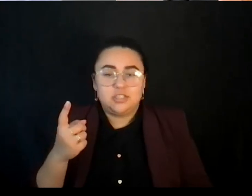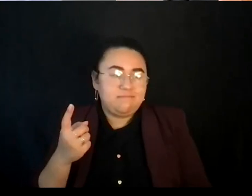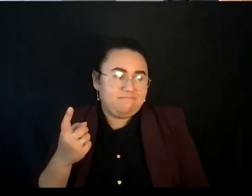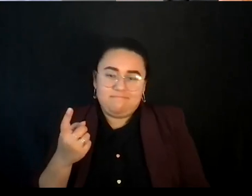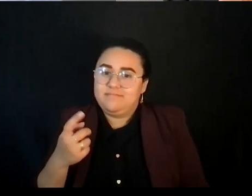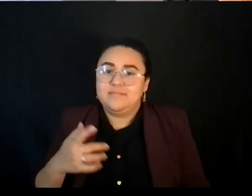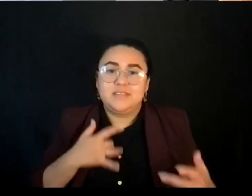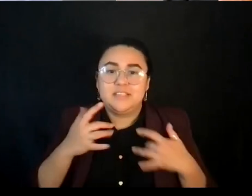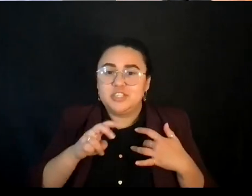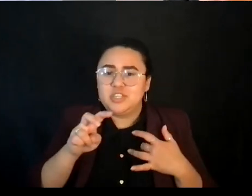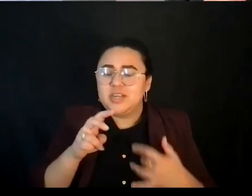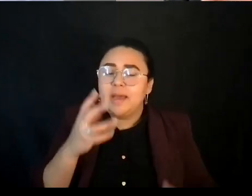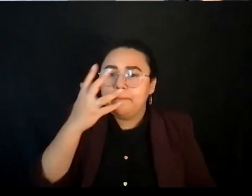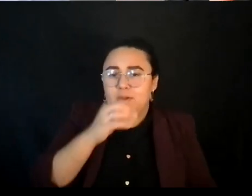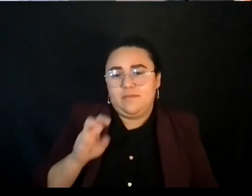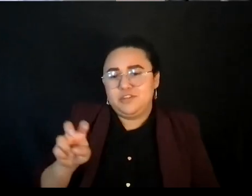It will be beautiful that that is beautiful.